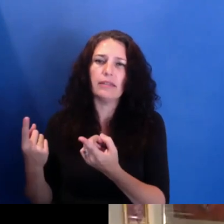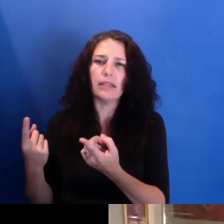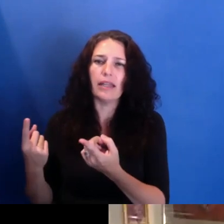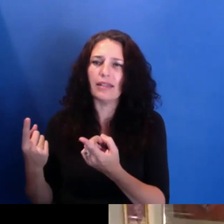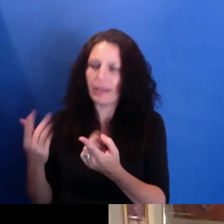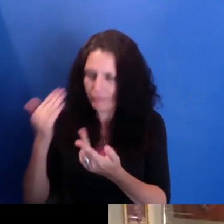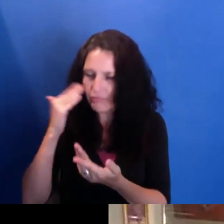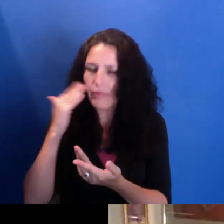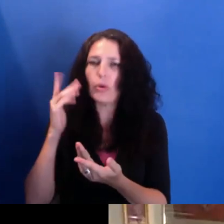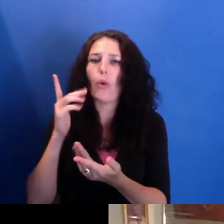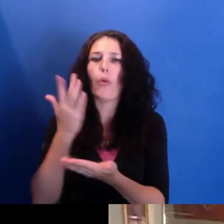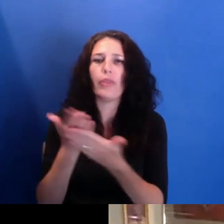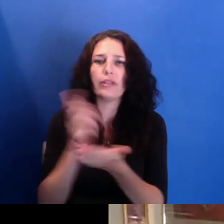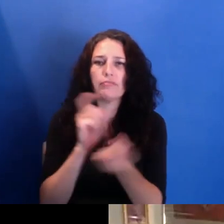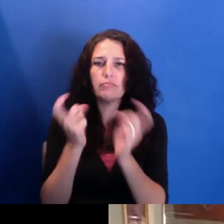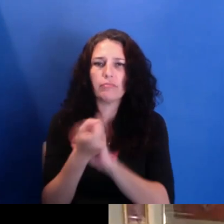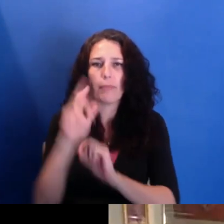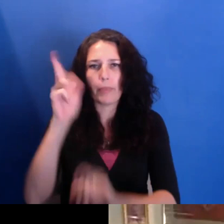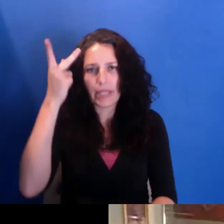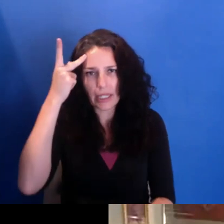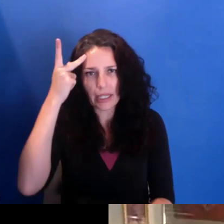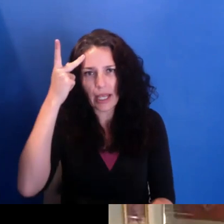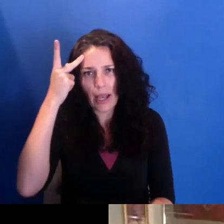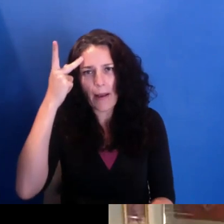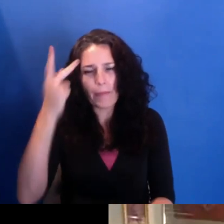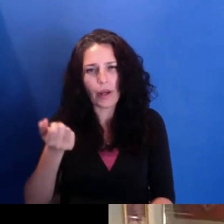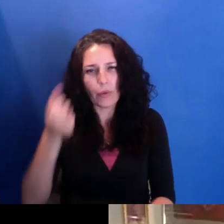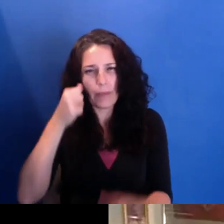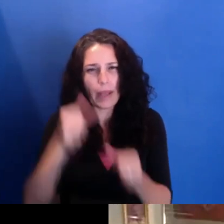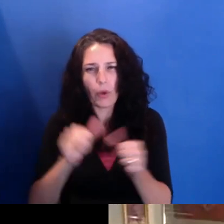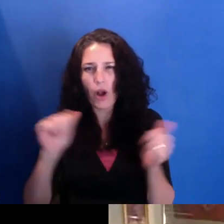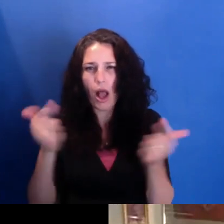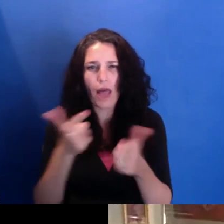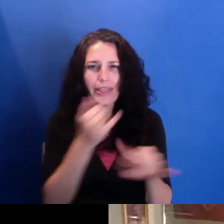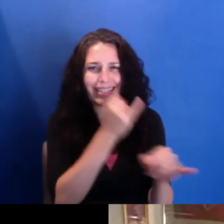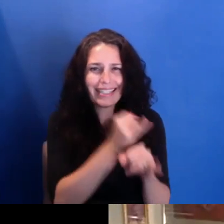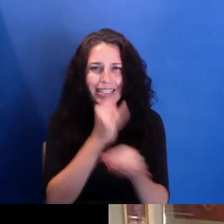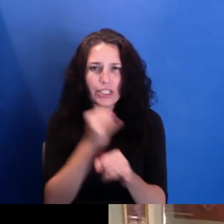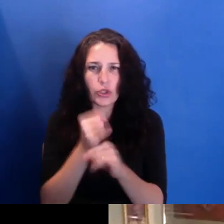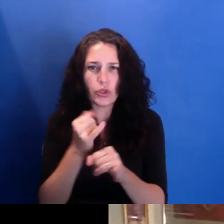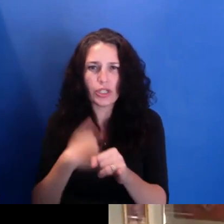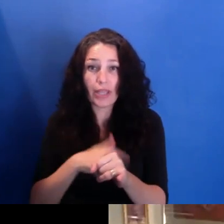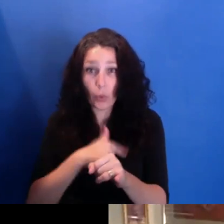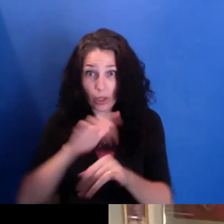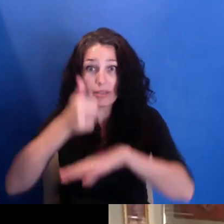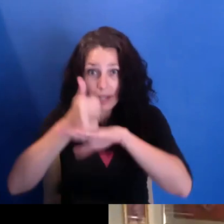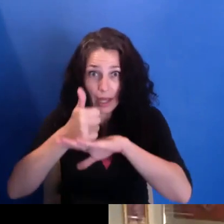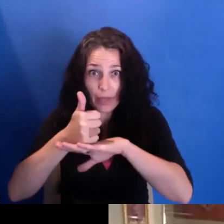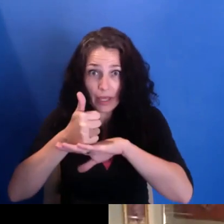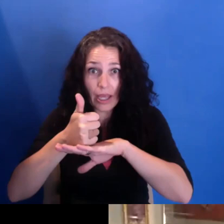that we fought for, we still have access to and we still use and we still value.